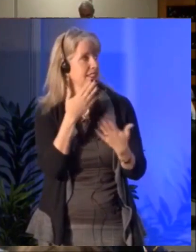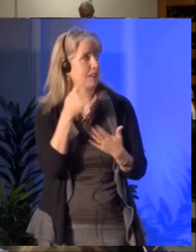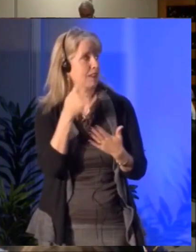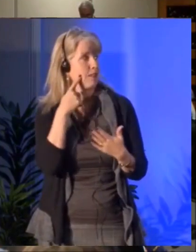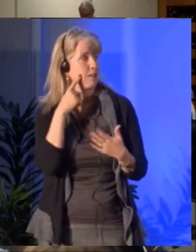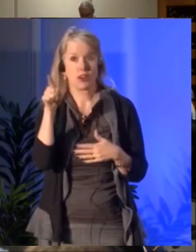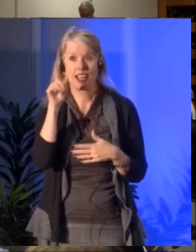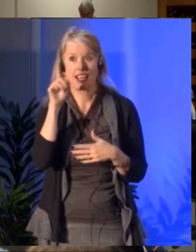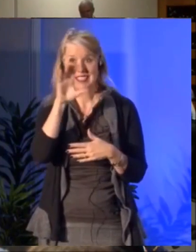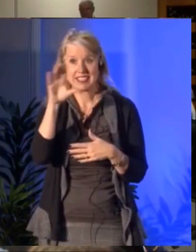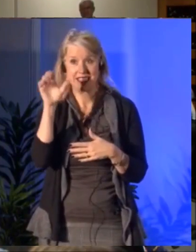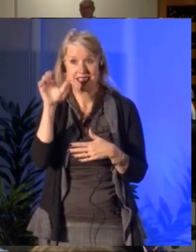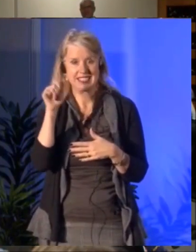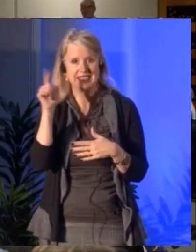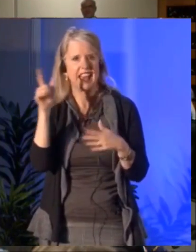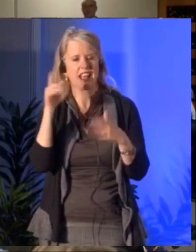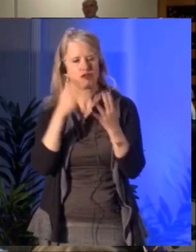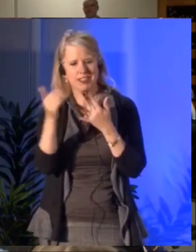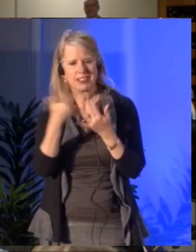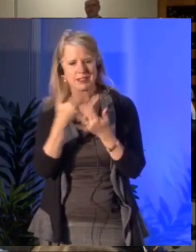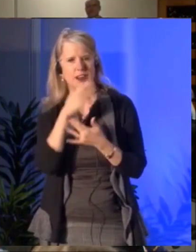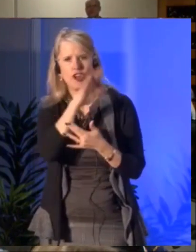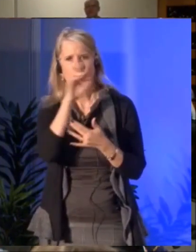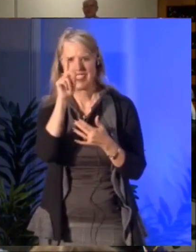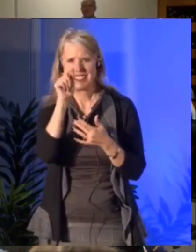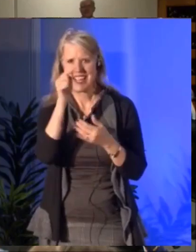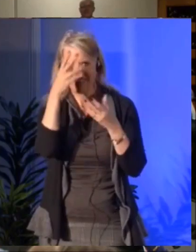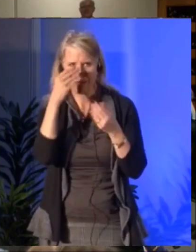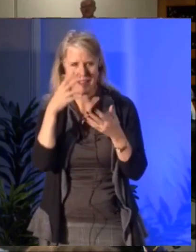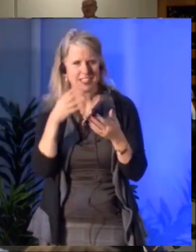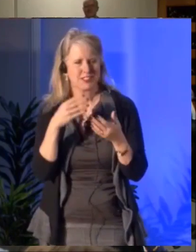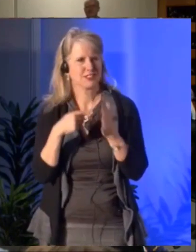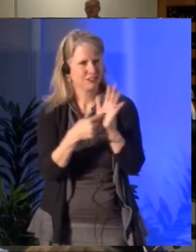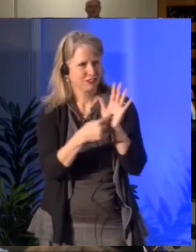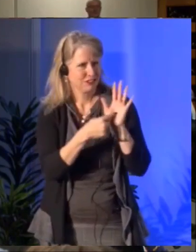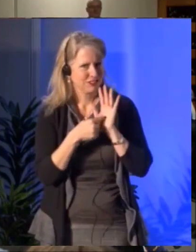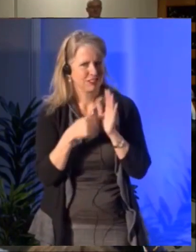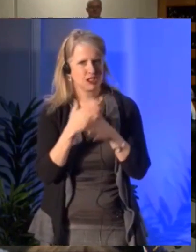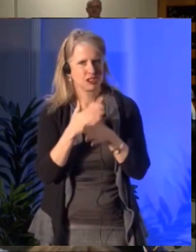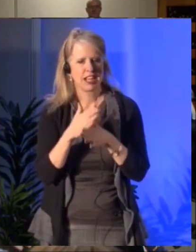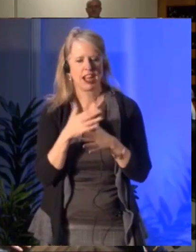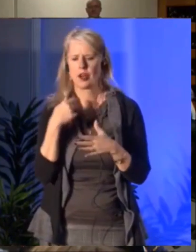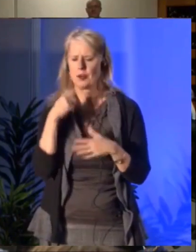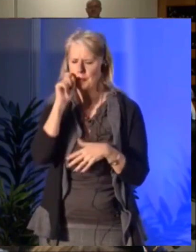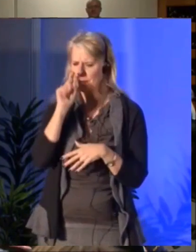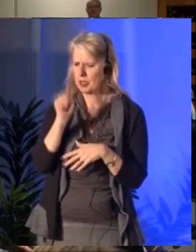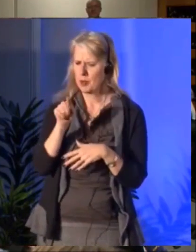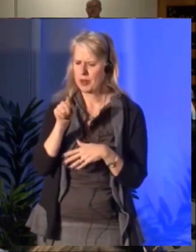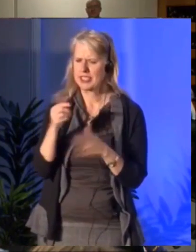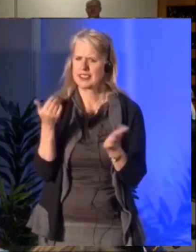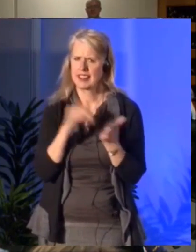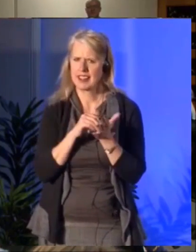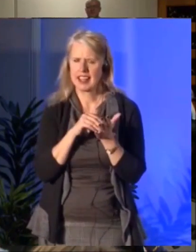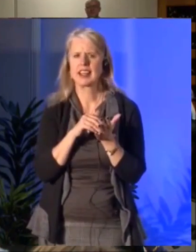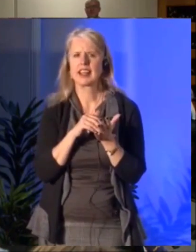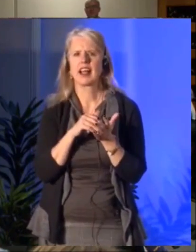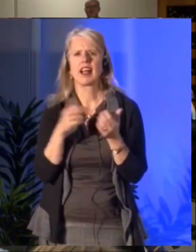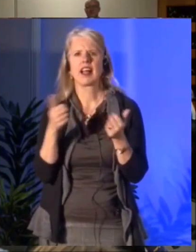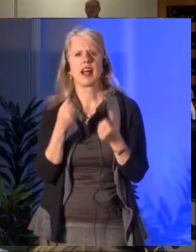There's one thing we noticed here as artists in the Ottawa region that we share with other regions